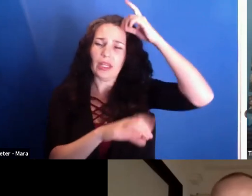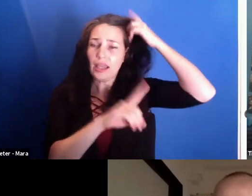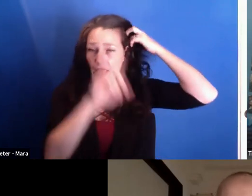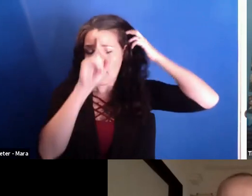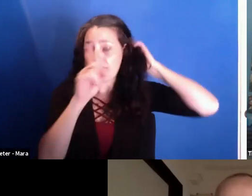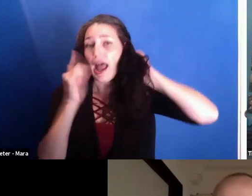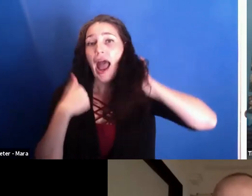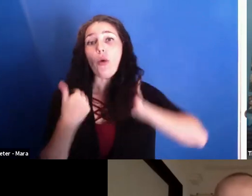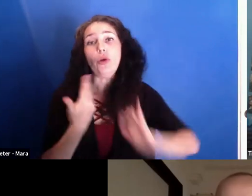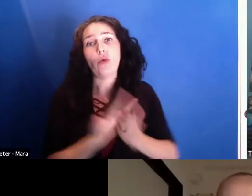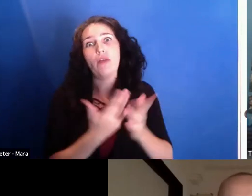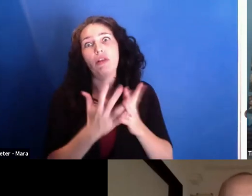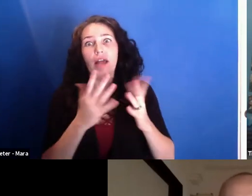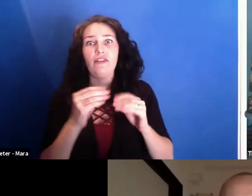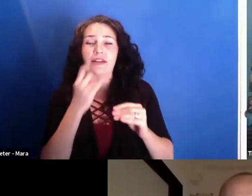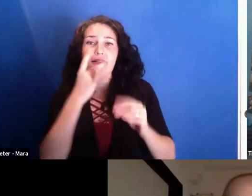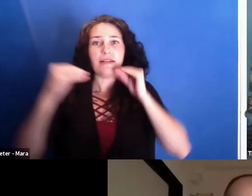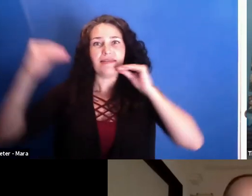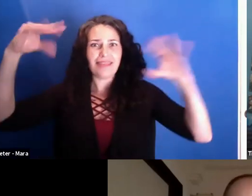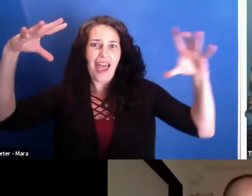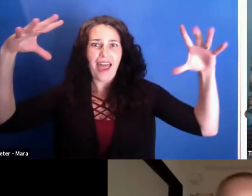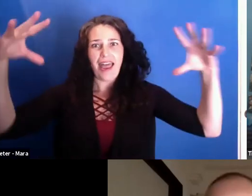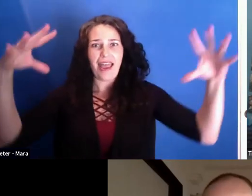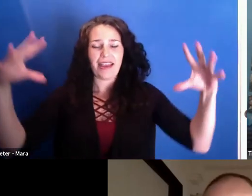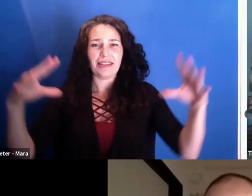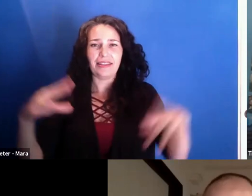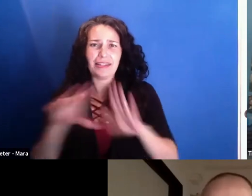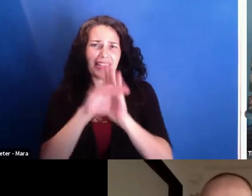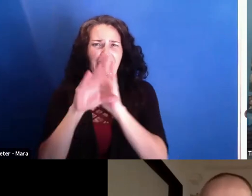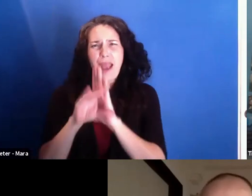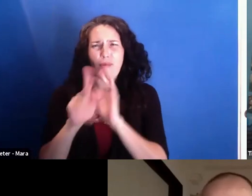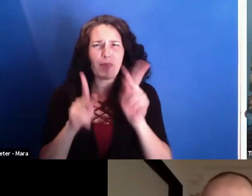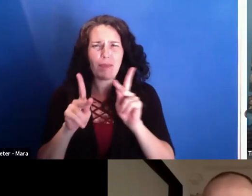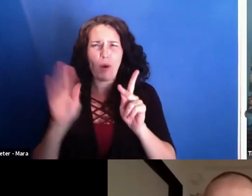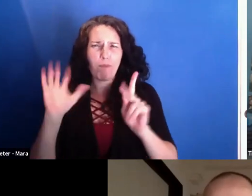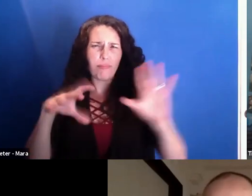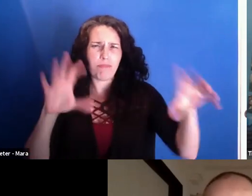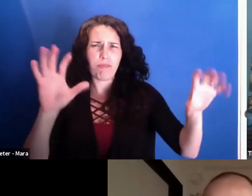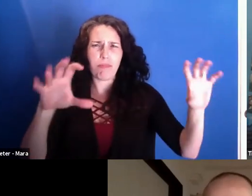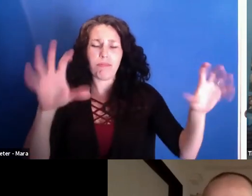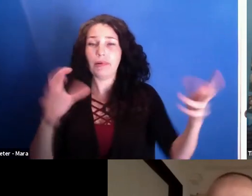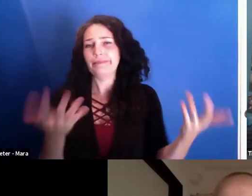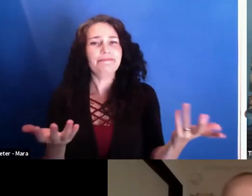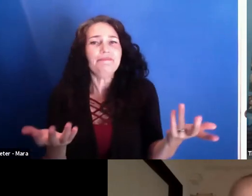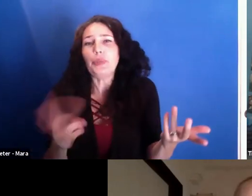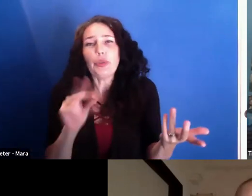And so it was, for them, also a surprise and also a good thing that I was really with a very small team,